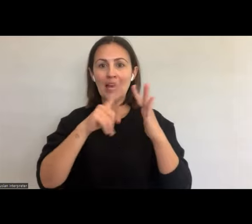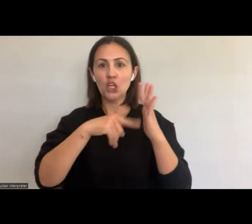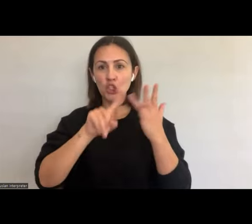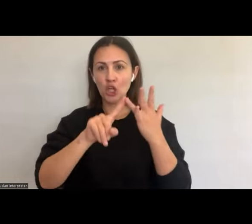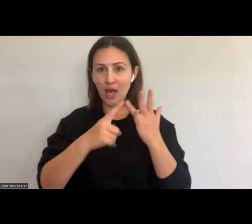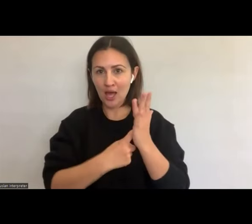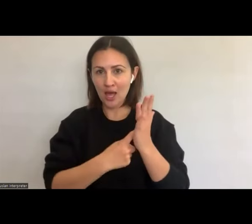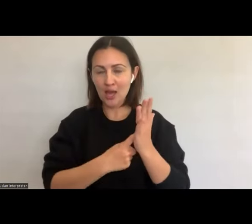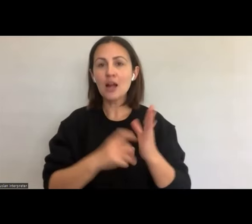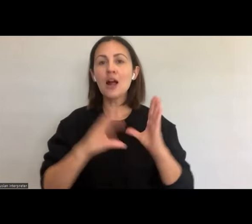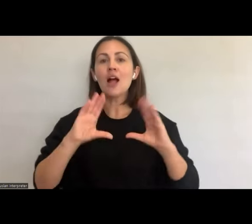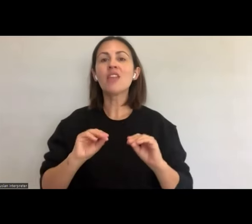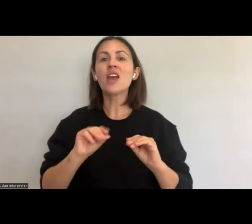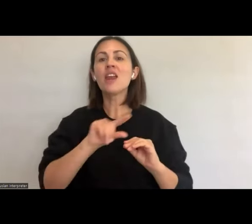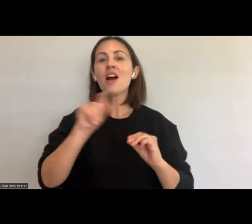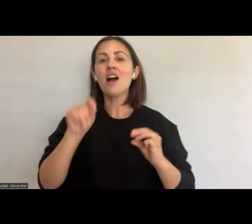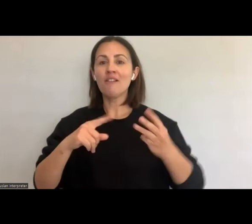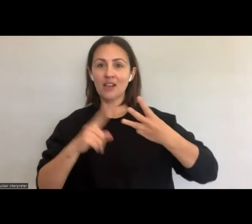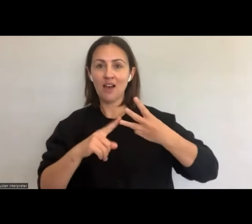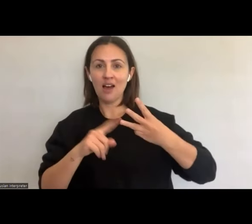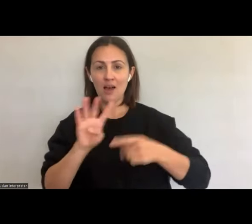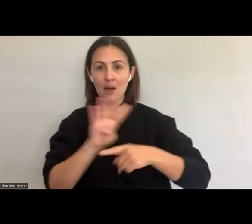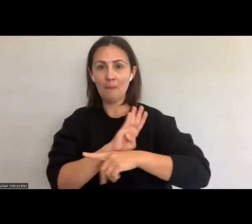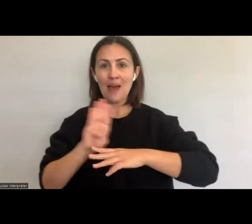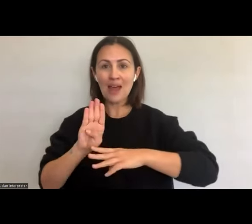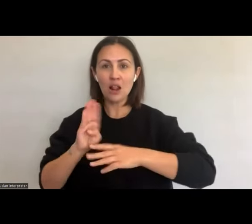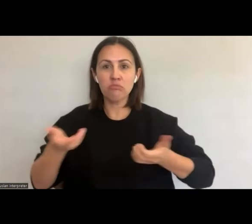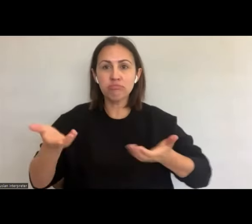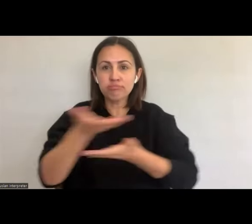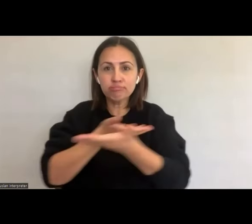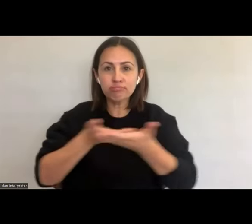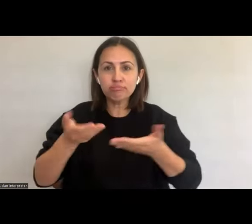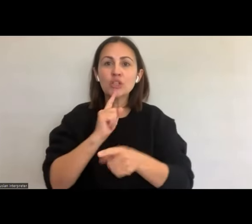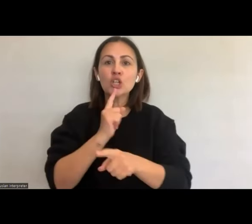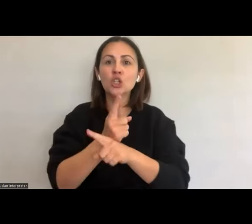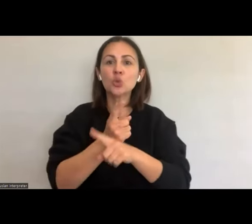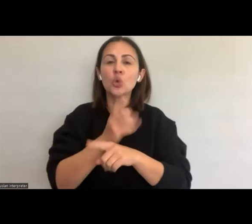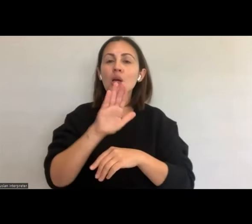discussion around sexual and reproductive health with the Anita and our other 3 panellists,